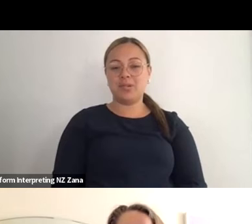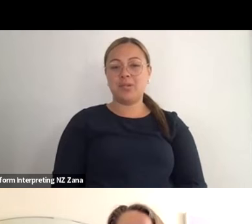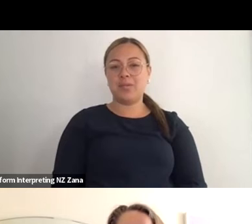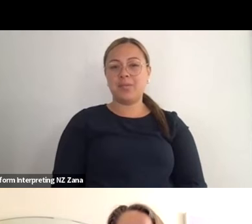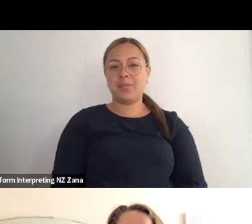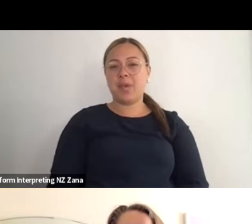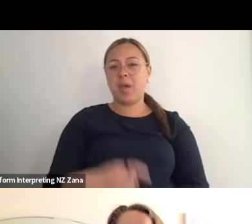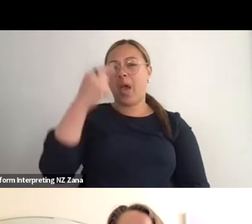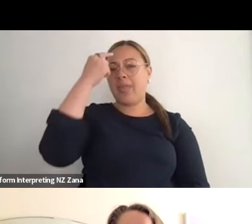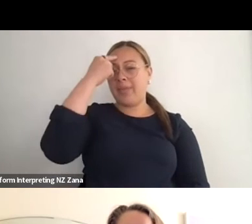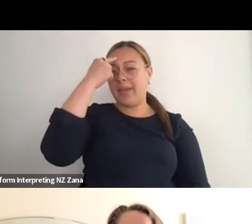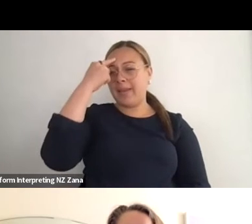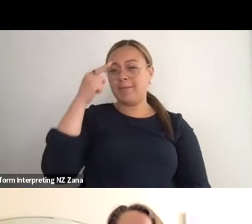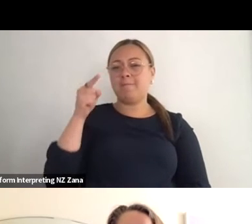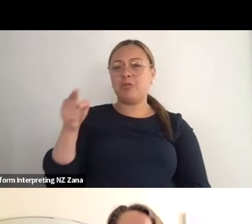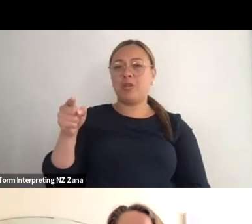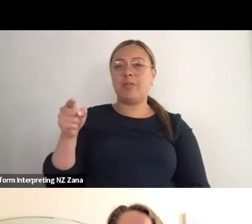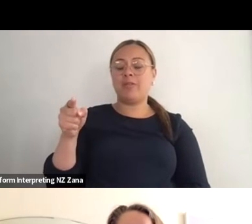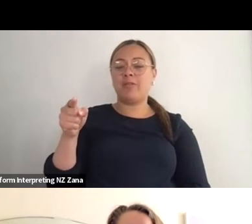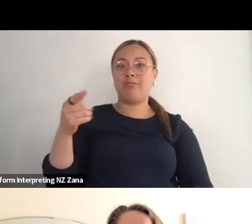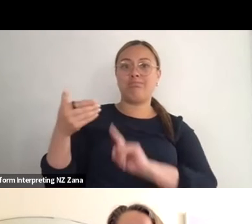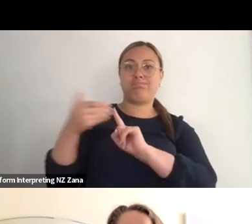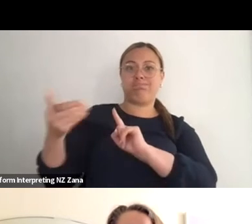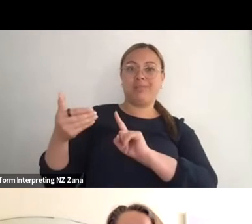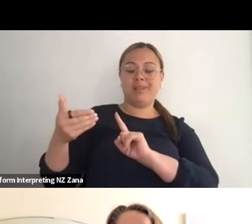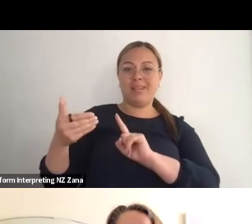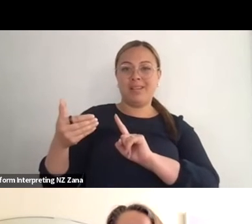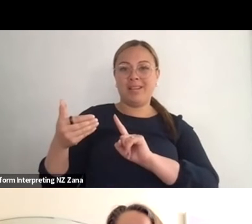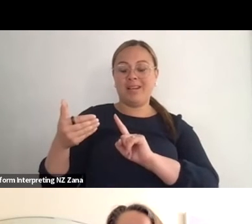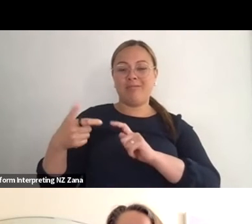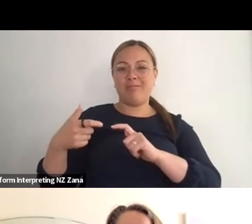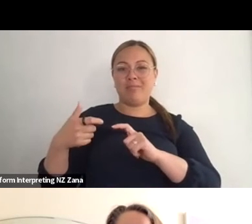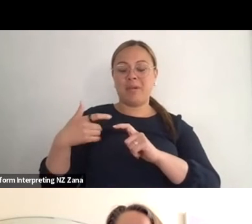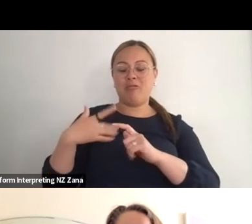hit on something that I really need to work on. Because I think one of the things that I realised